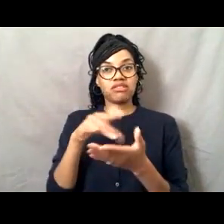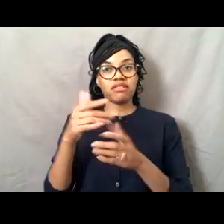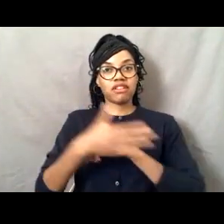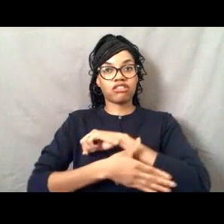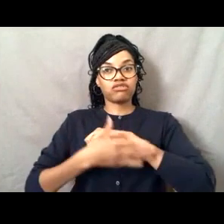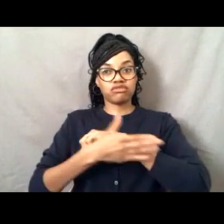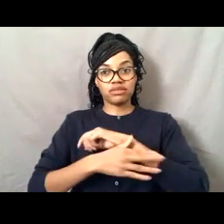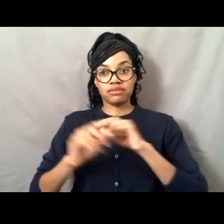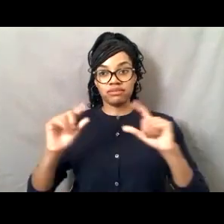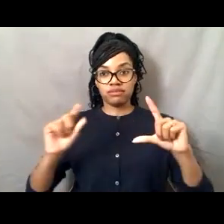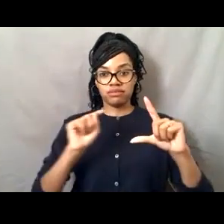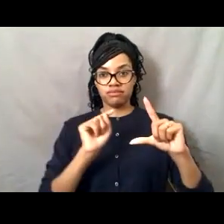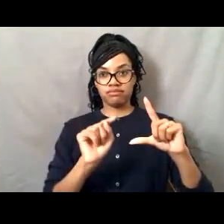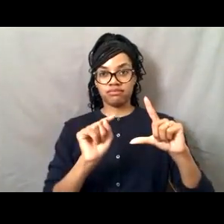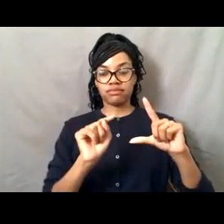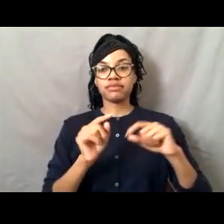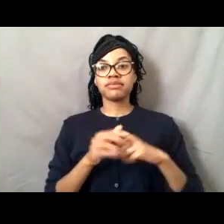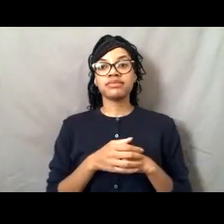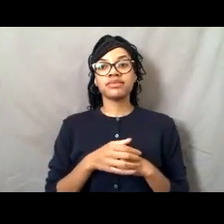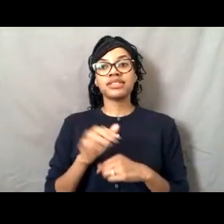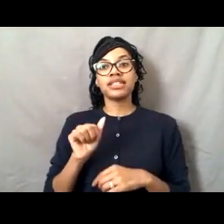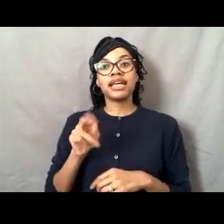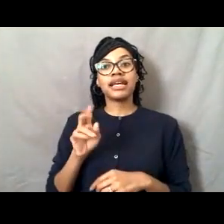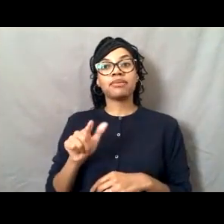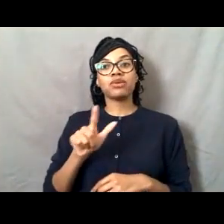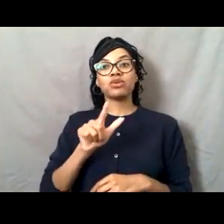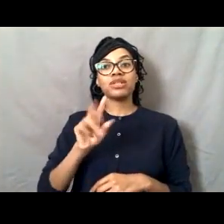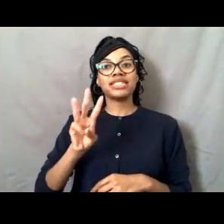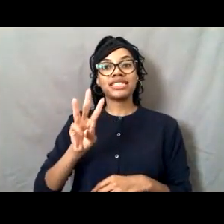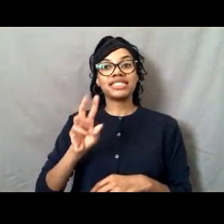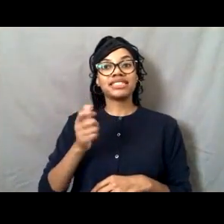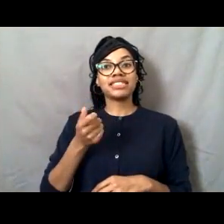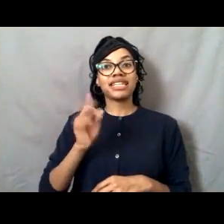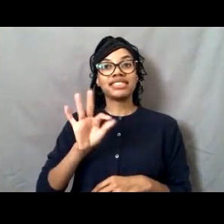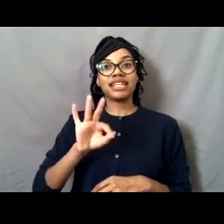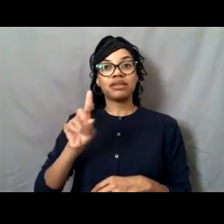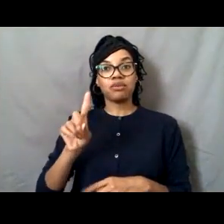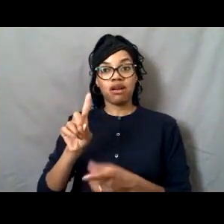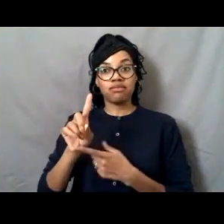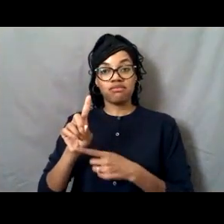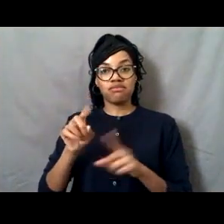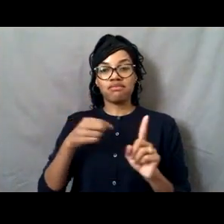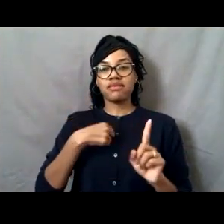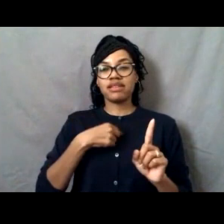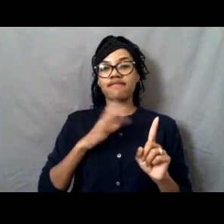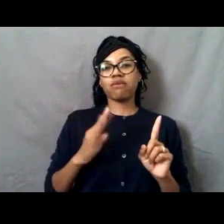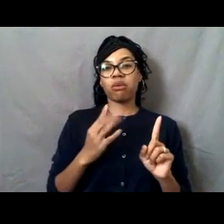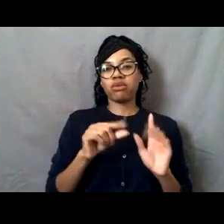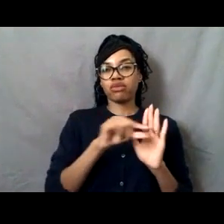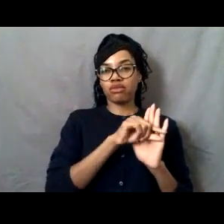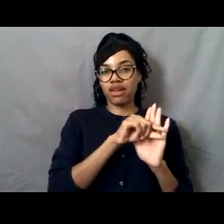and April 26th, 1991 I was in the fourth grade. This is a weather map from this particular day.